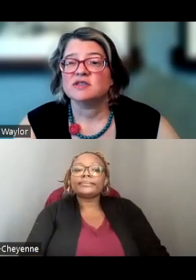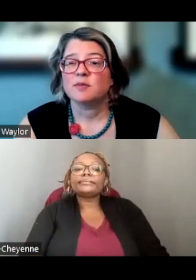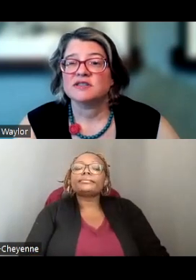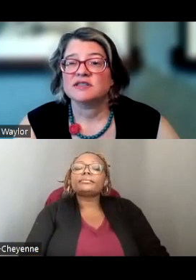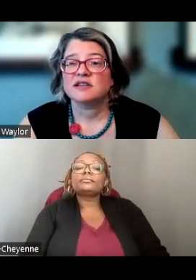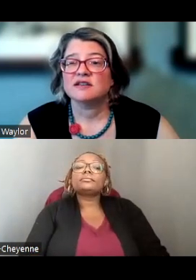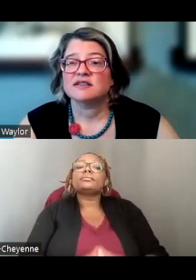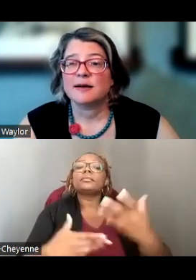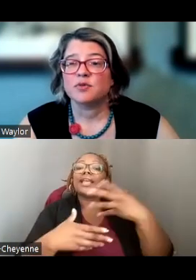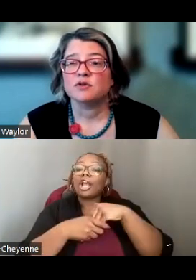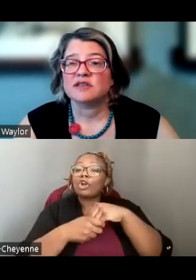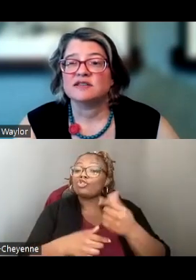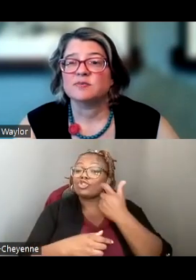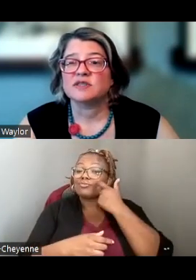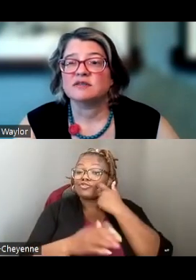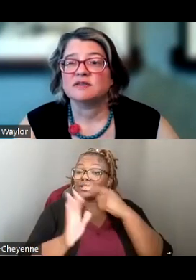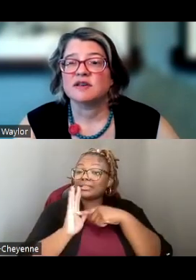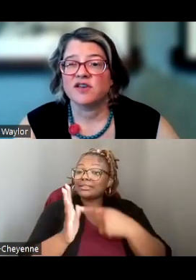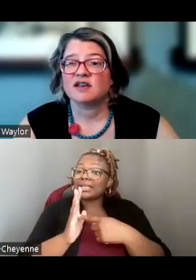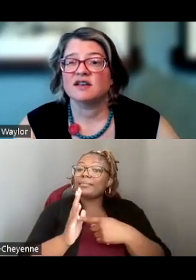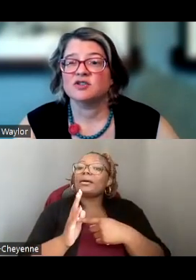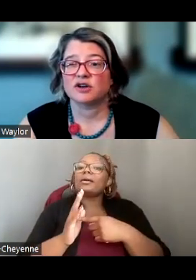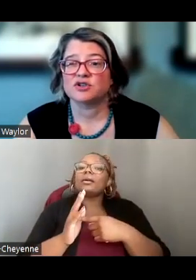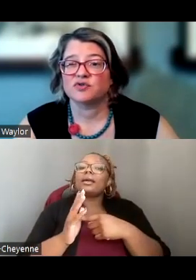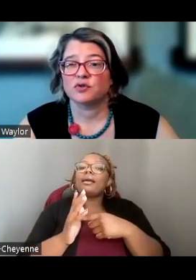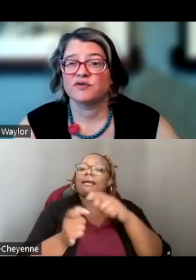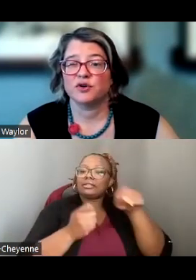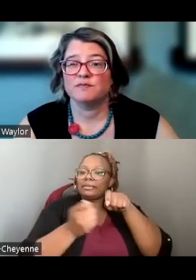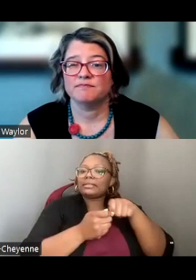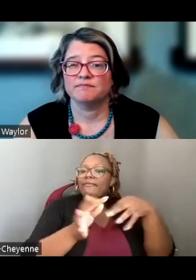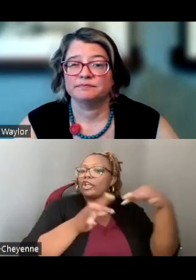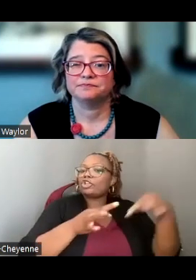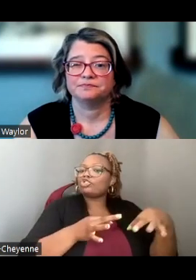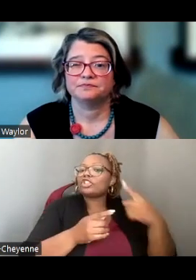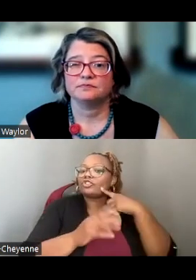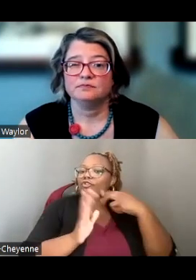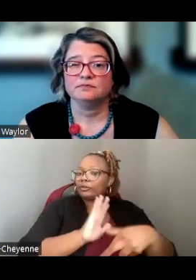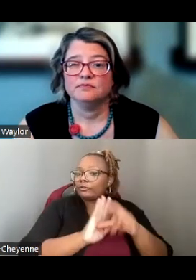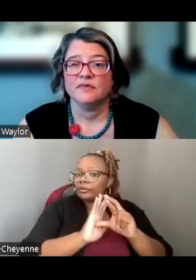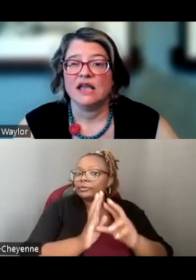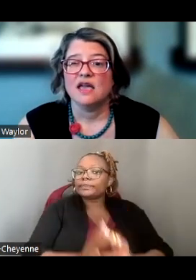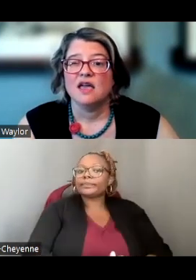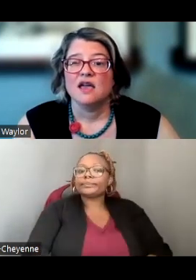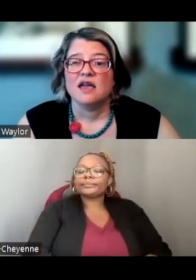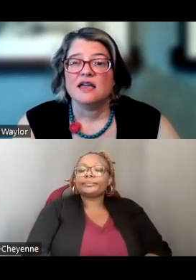INCLUDE SOME RECENT SAMPLES AND SPECIFIC INSTRUCTIONS FOR REVIEW.